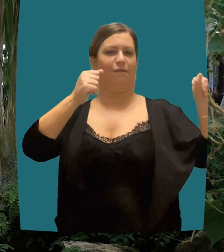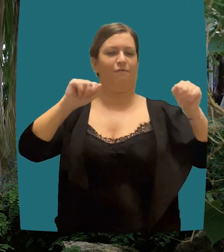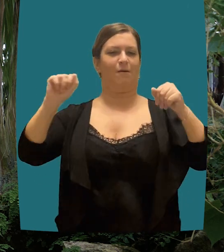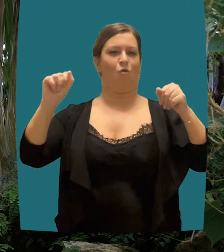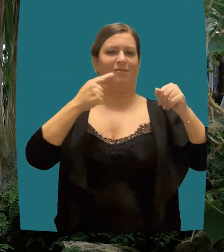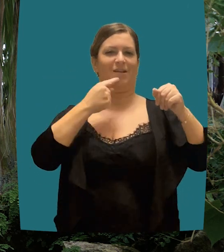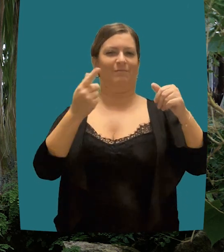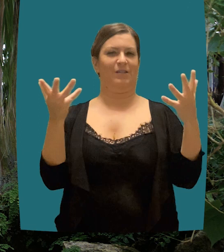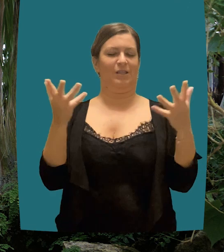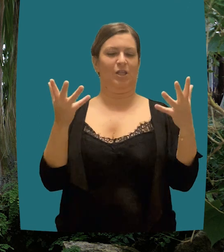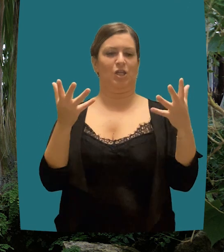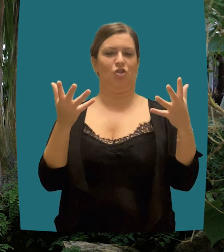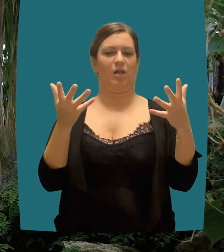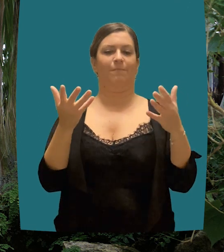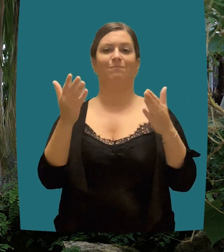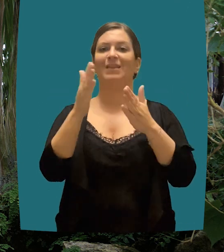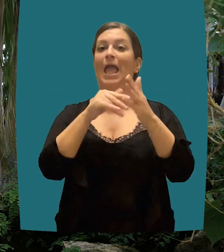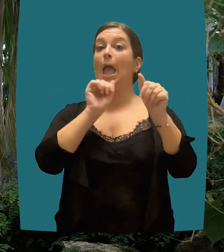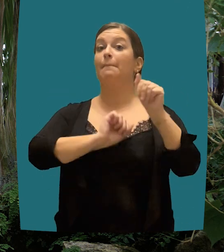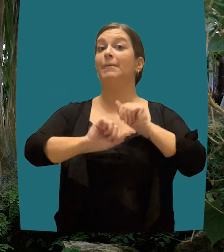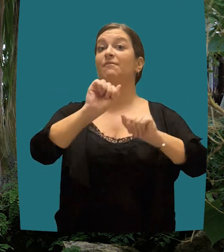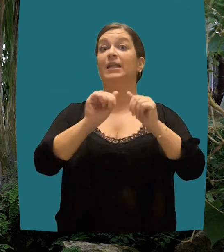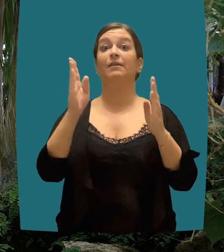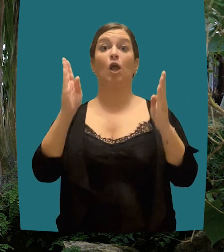the operator who caused the damage to bear the cost of repairing